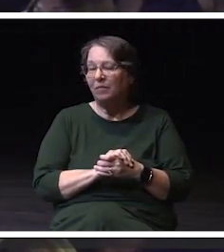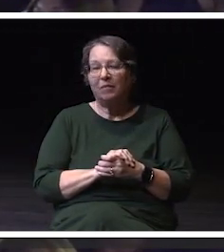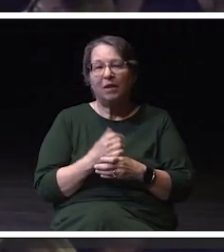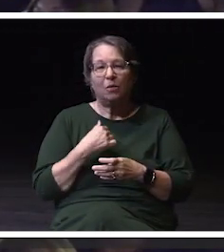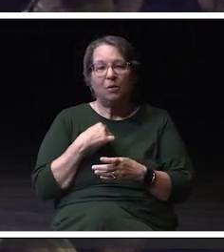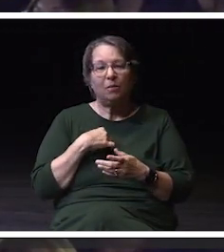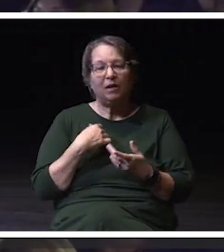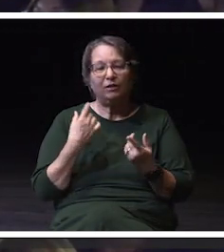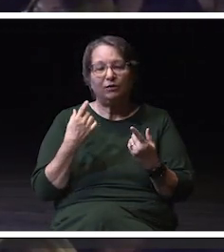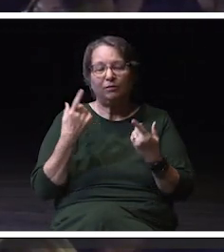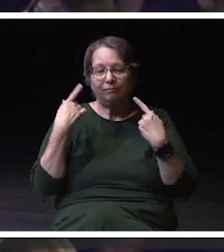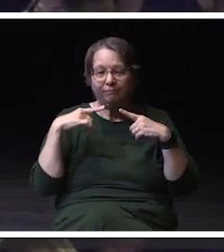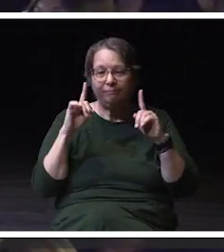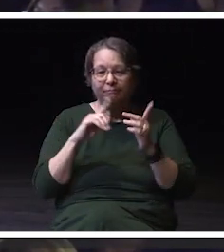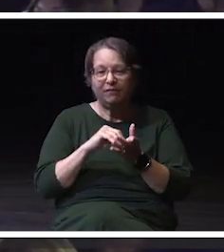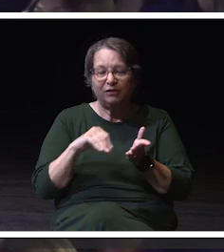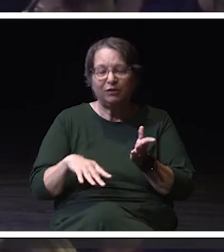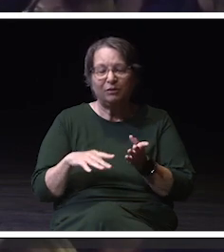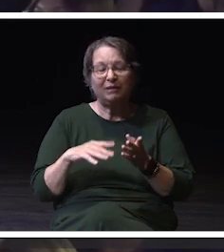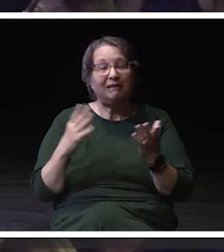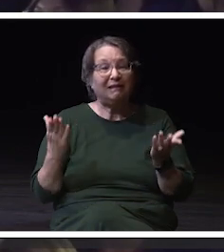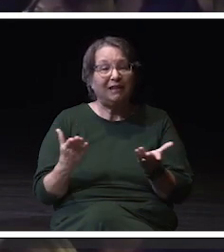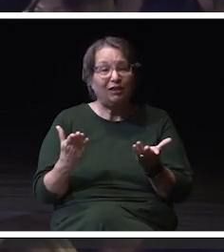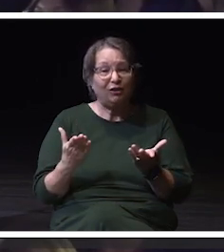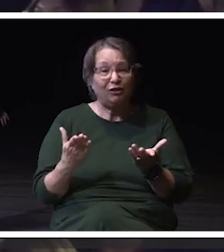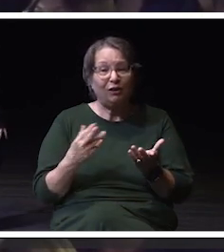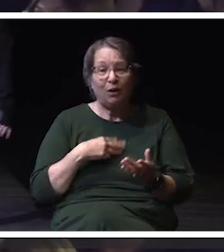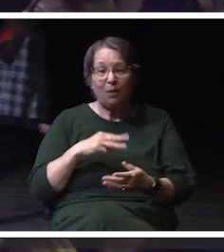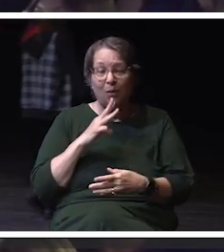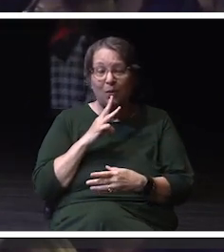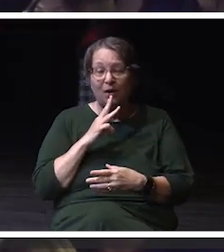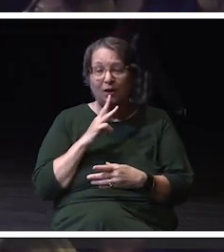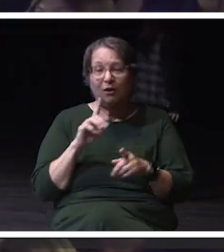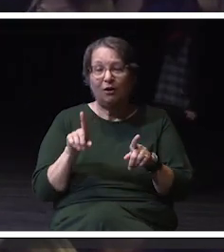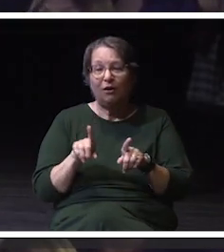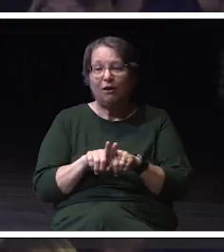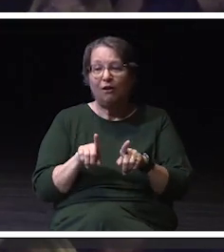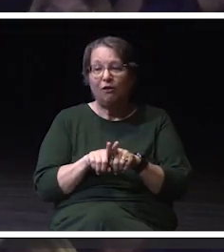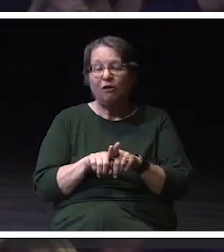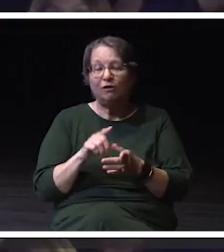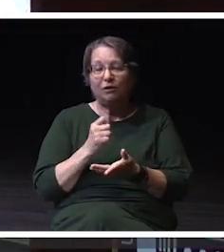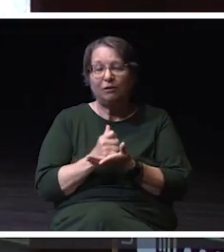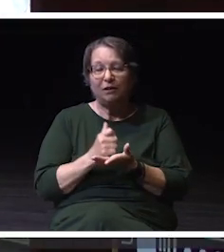both here at Whitewater, and to help them transition